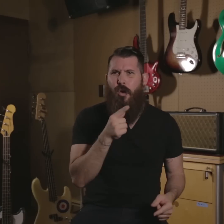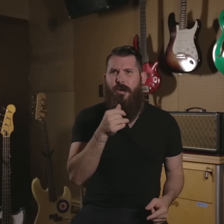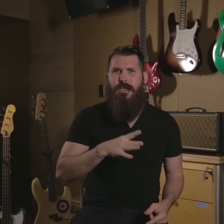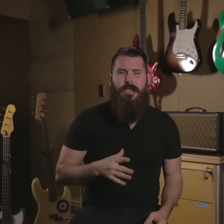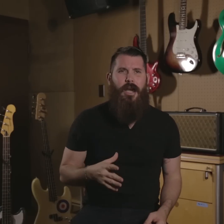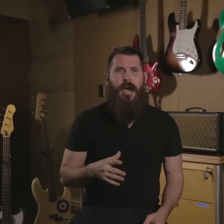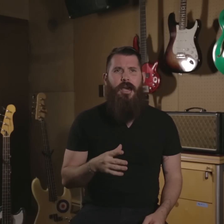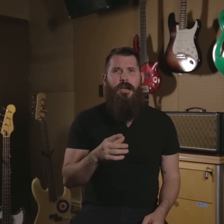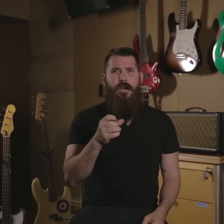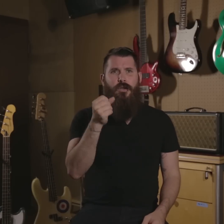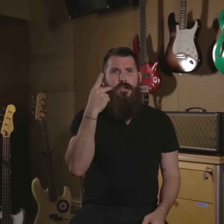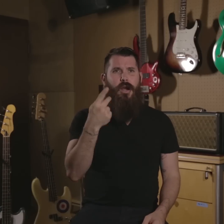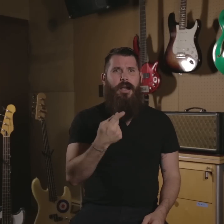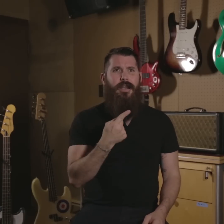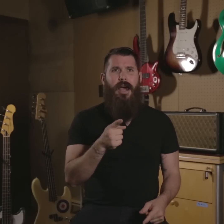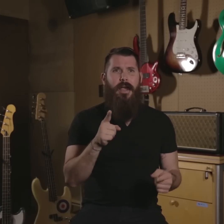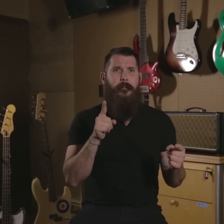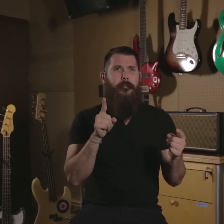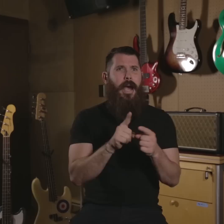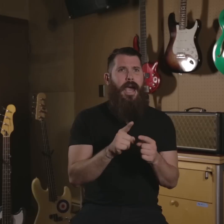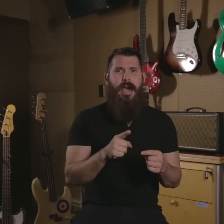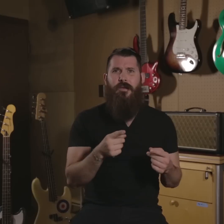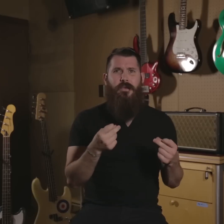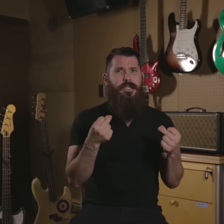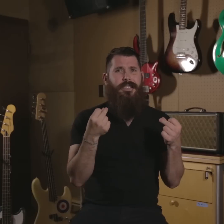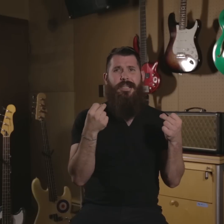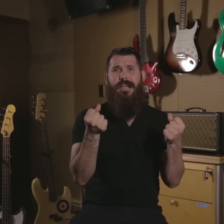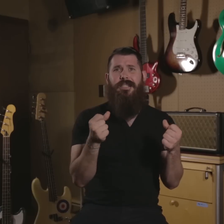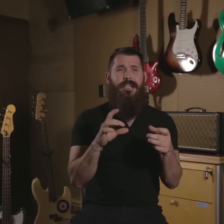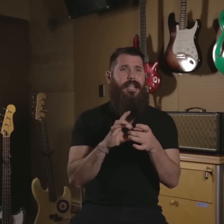"Who is this guy?" Sean and I met. In just instantly